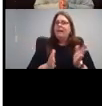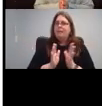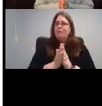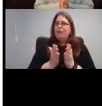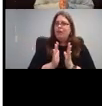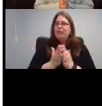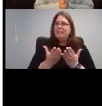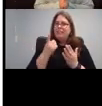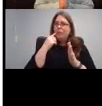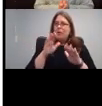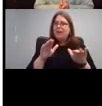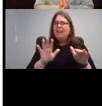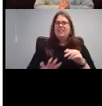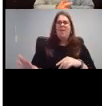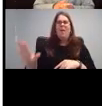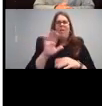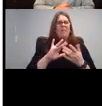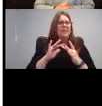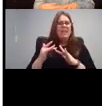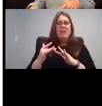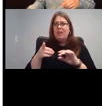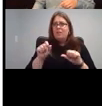And you can find it and visit some different places.